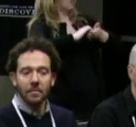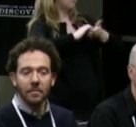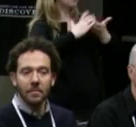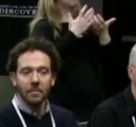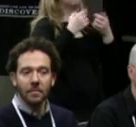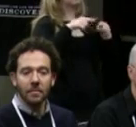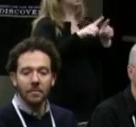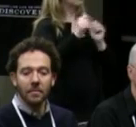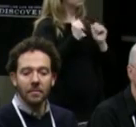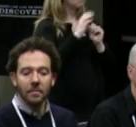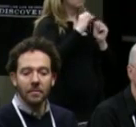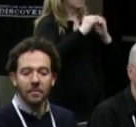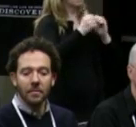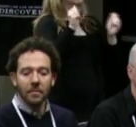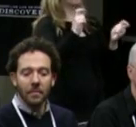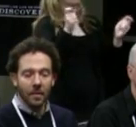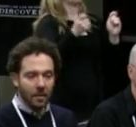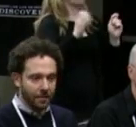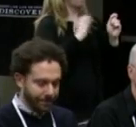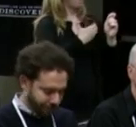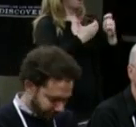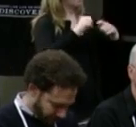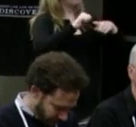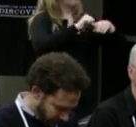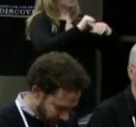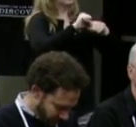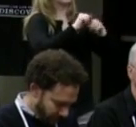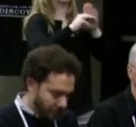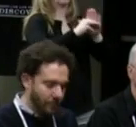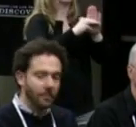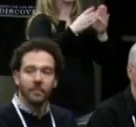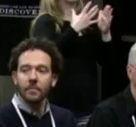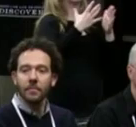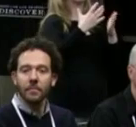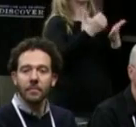to change our practicing models to make those more fruitful in the future.